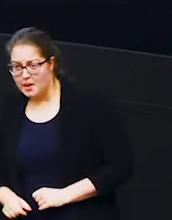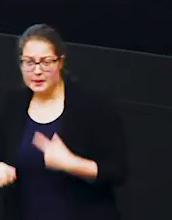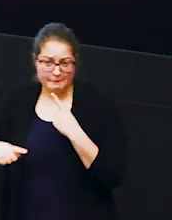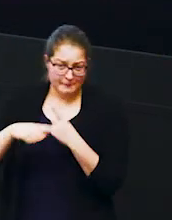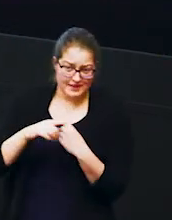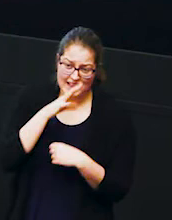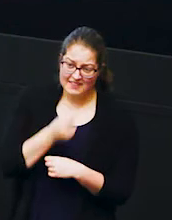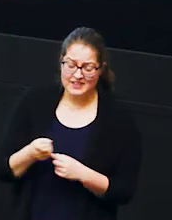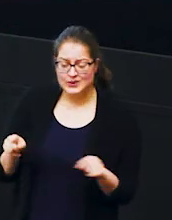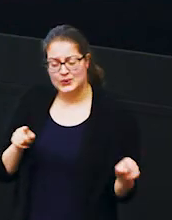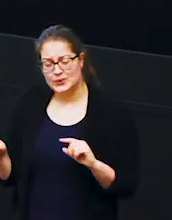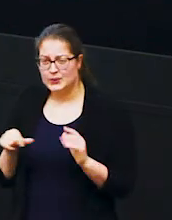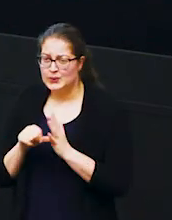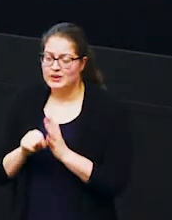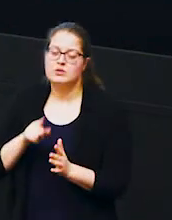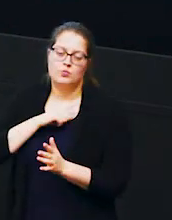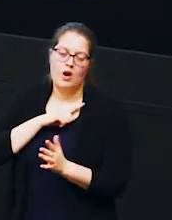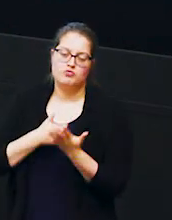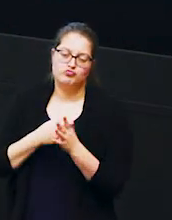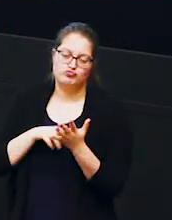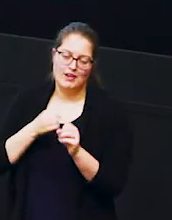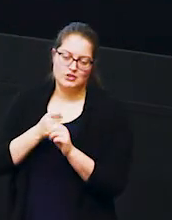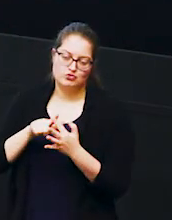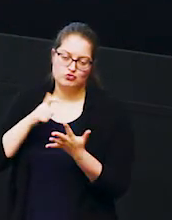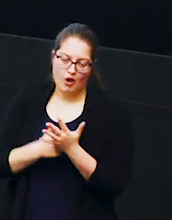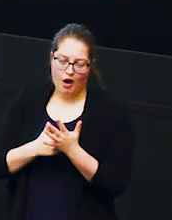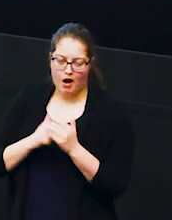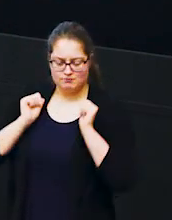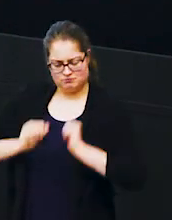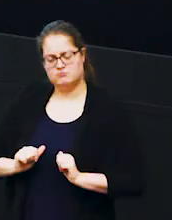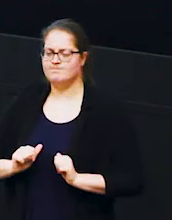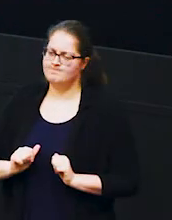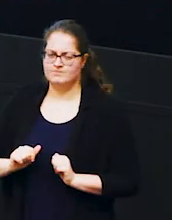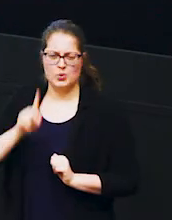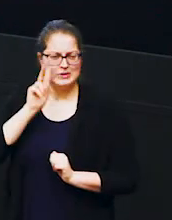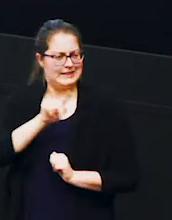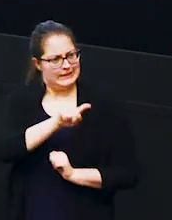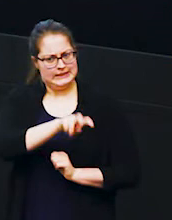elephants which is why the rangers have seen in ghani's walking towards trouble and they've gone